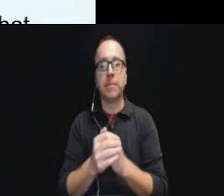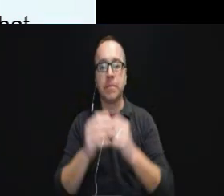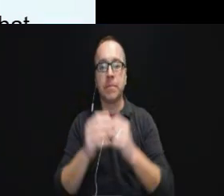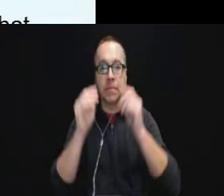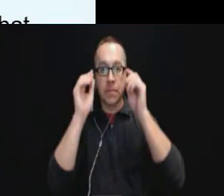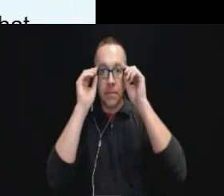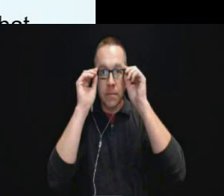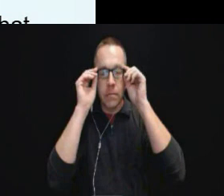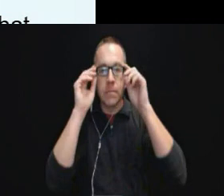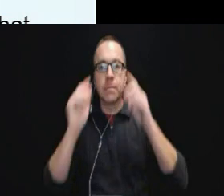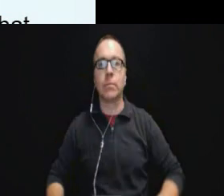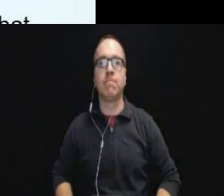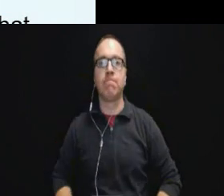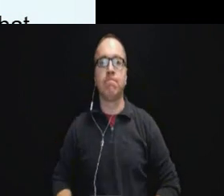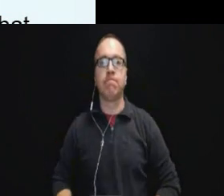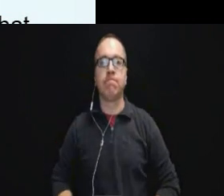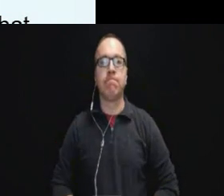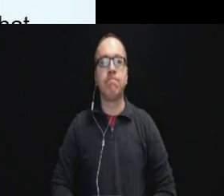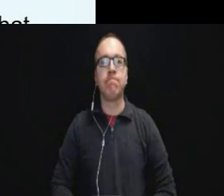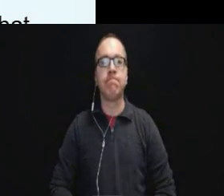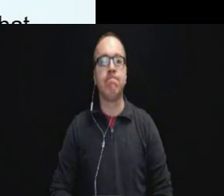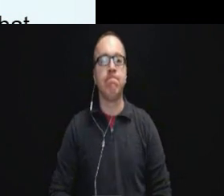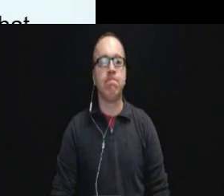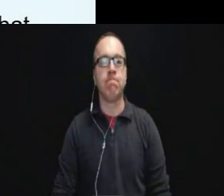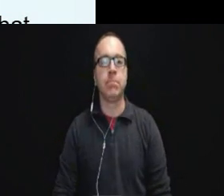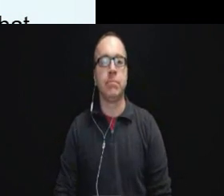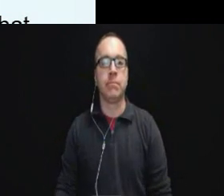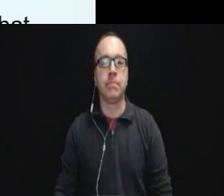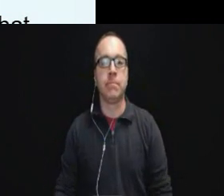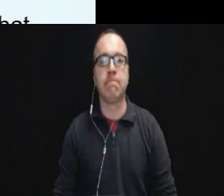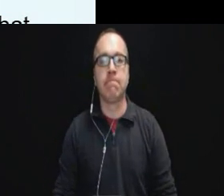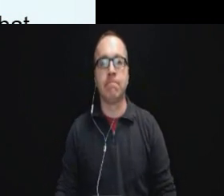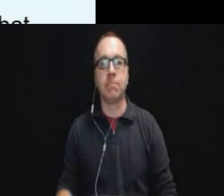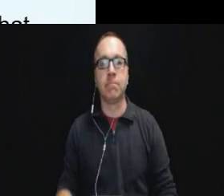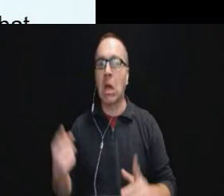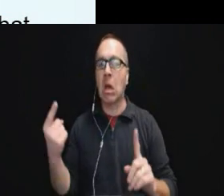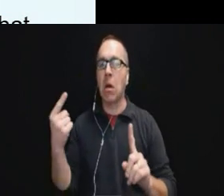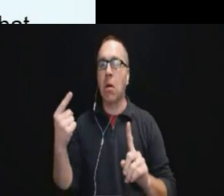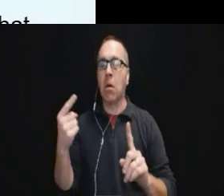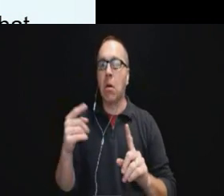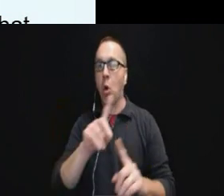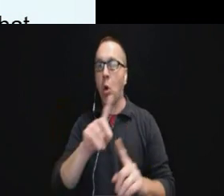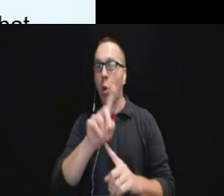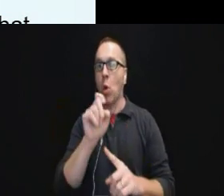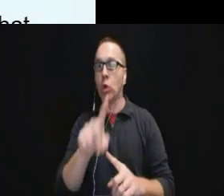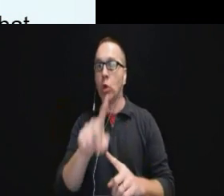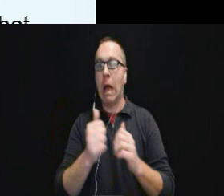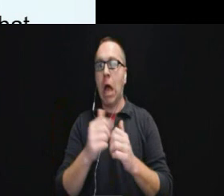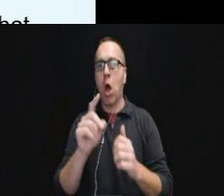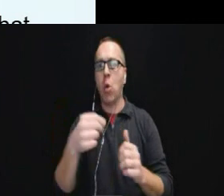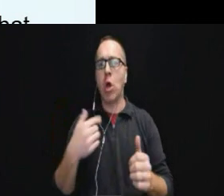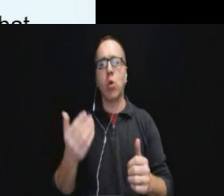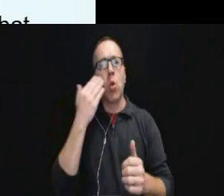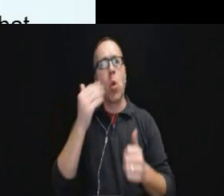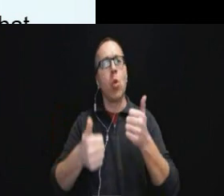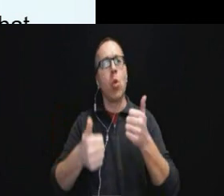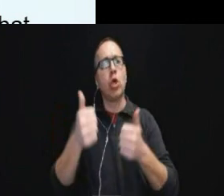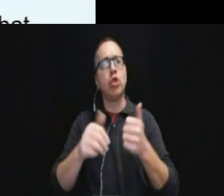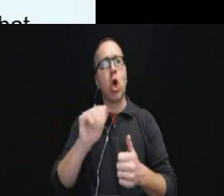So the key the question is how do we know which of those auxiliary aids and services